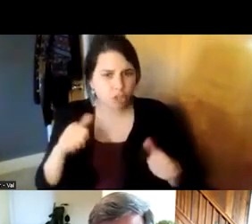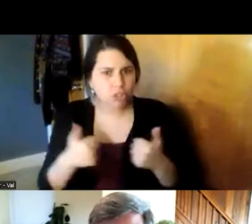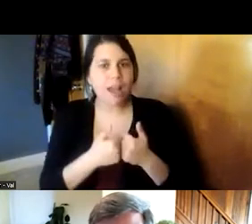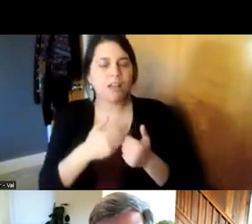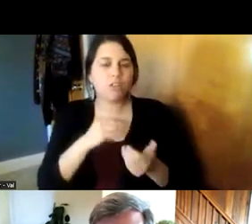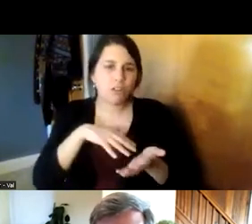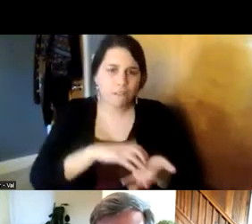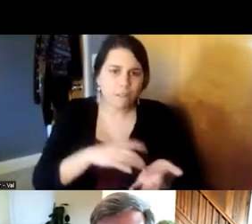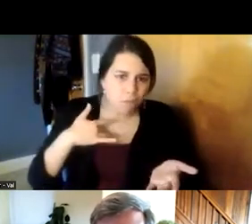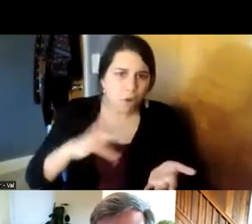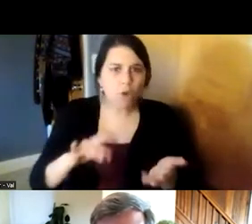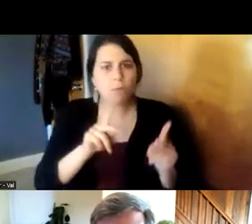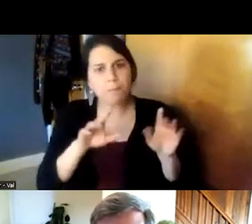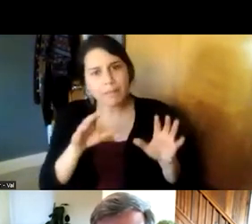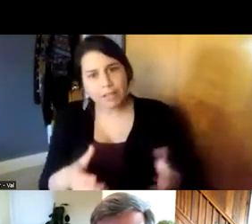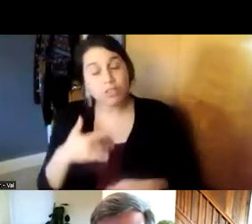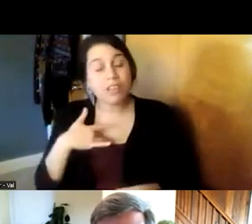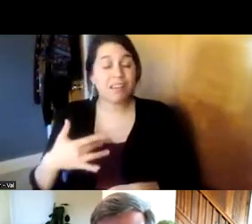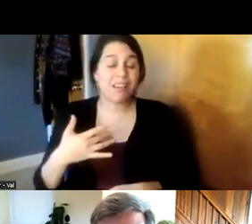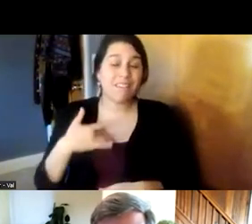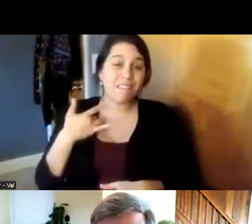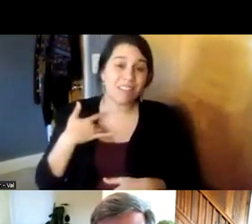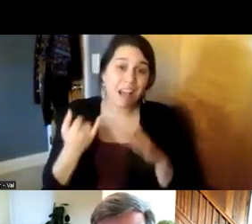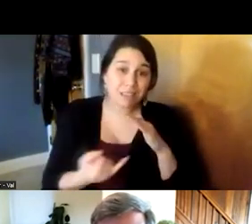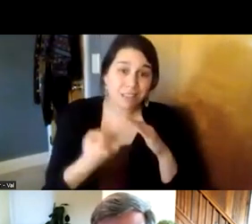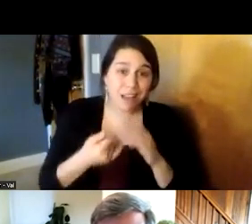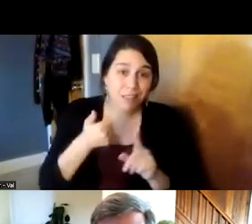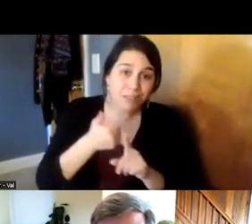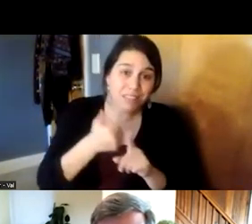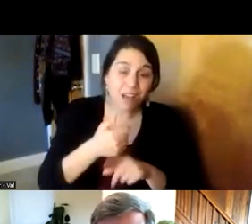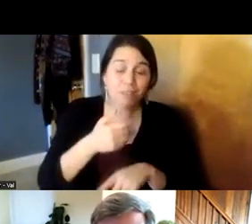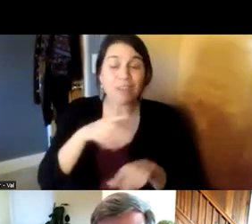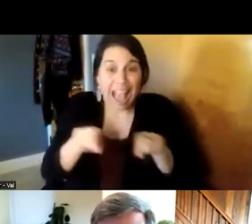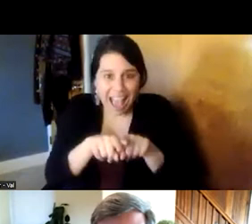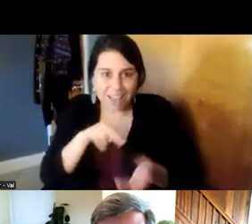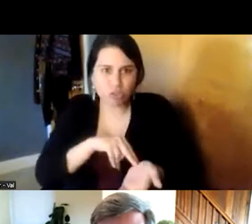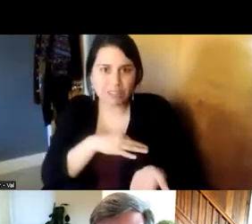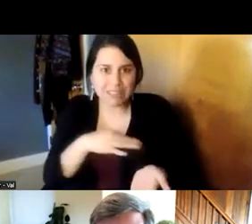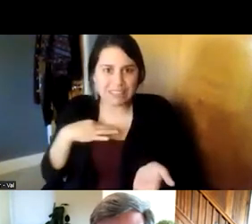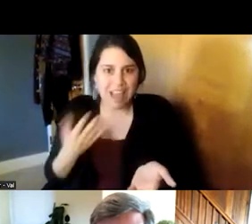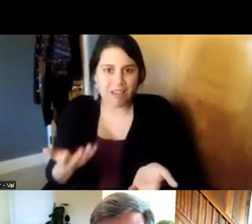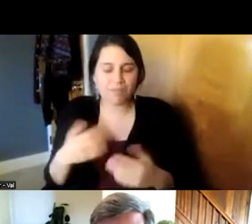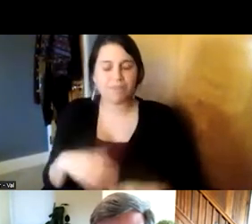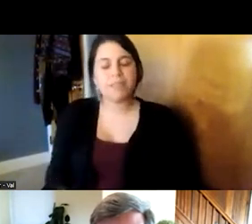often feel isolated in the nursing home themselves as nursing staff and the psychiatric nurses who